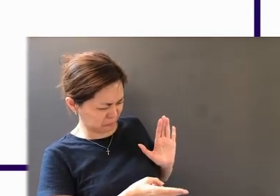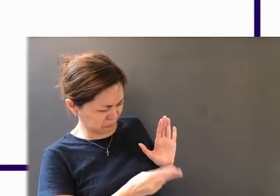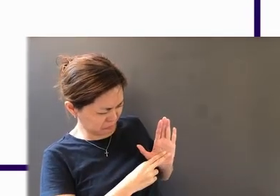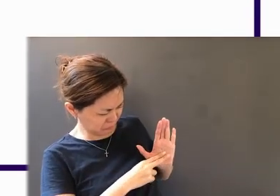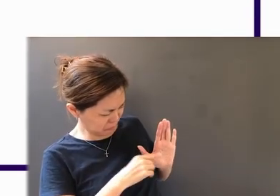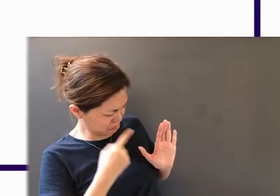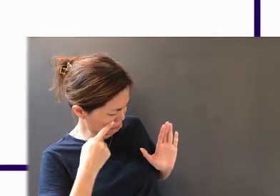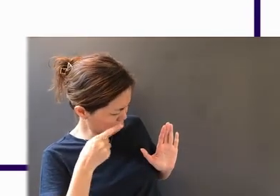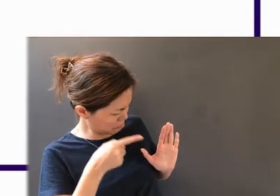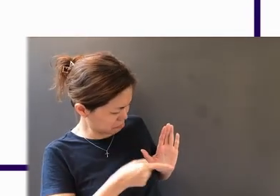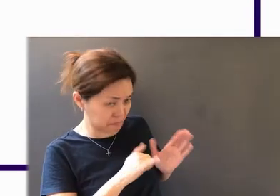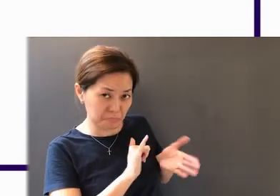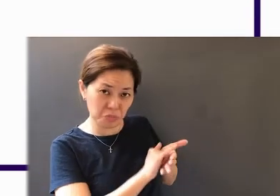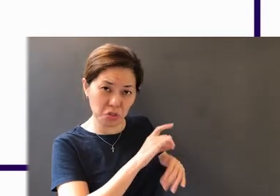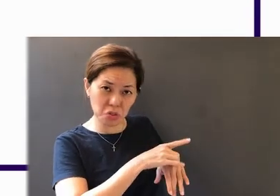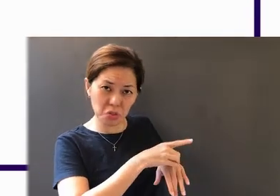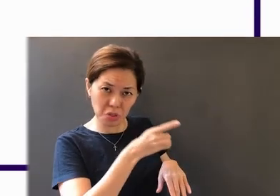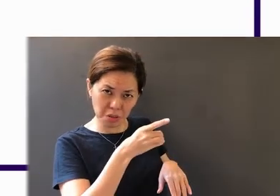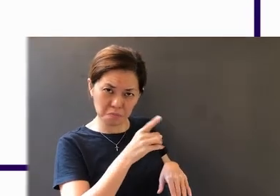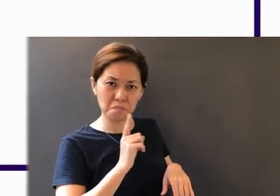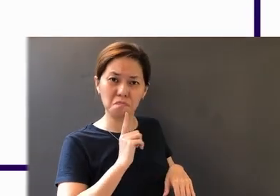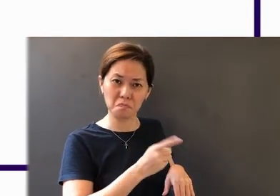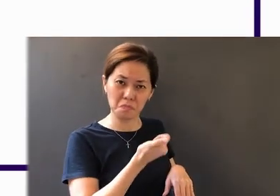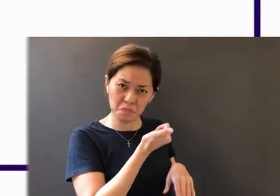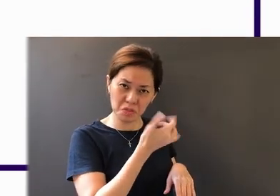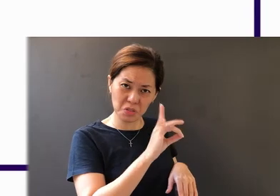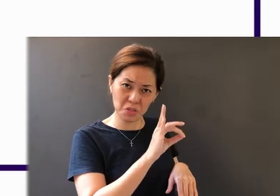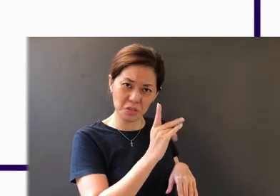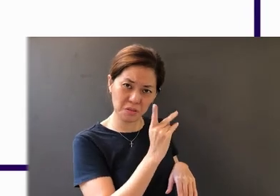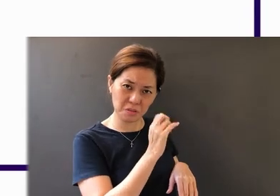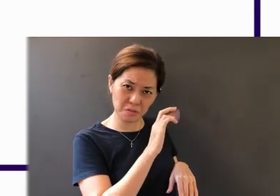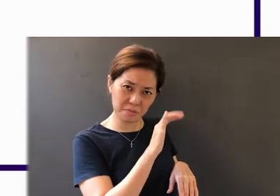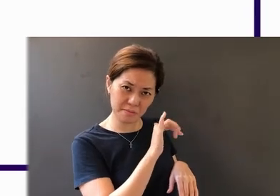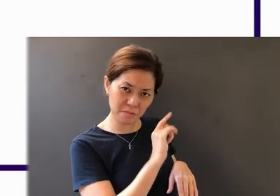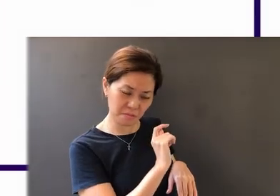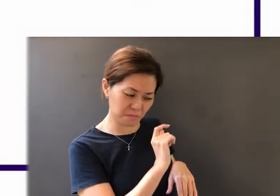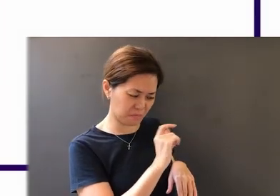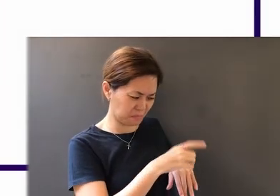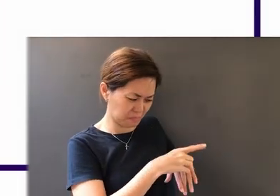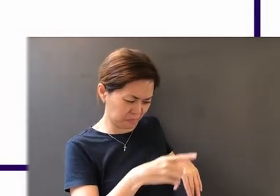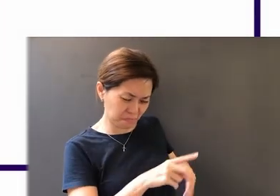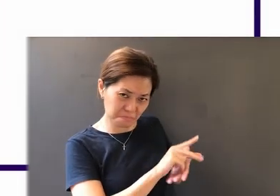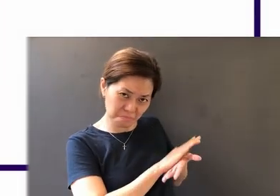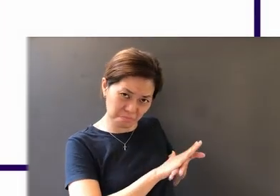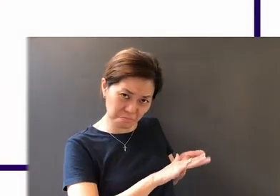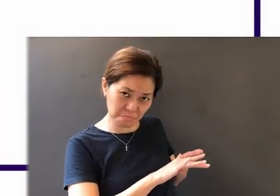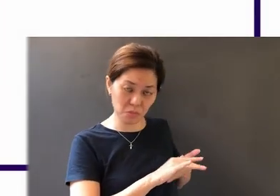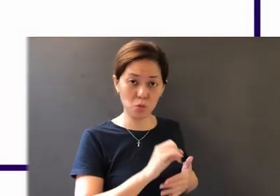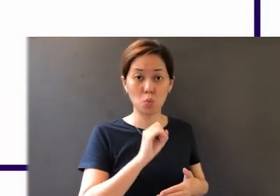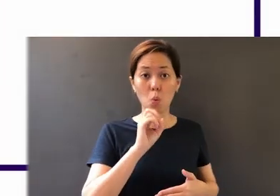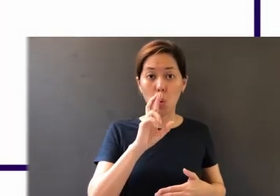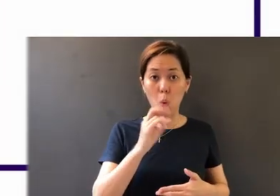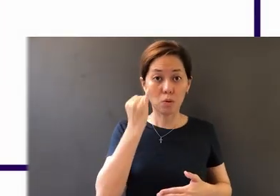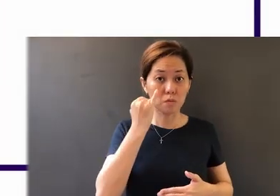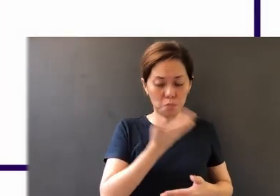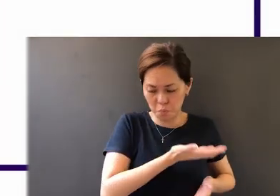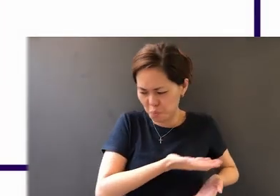that this diamond is an 18-carat diamond, and its purity. Or if you bring a ring -